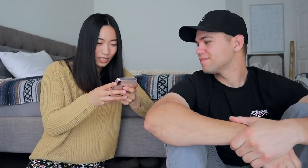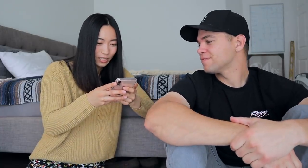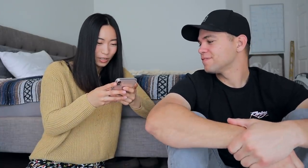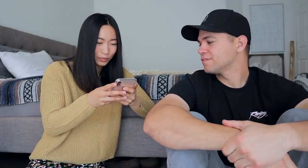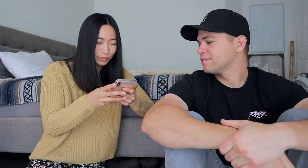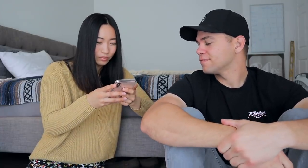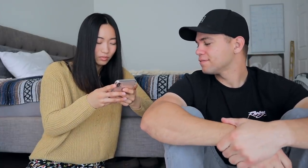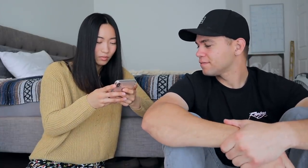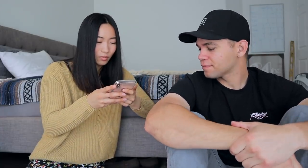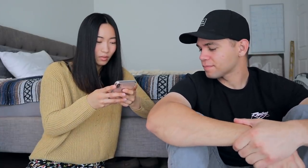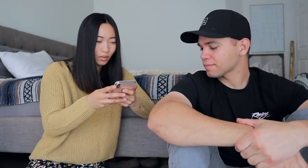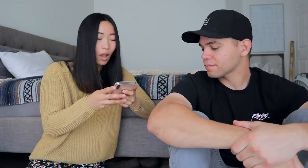mosquito